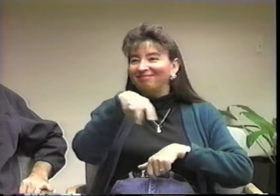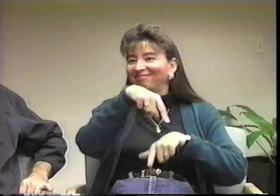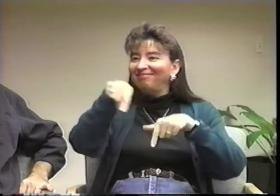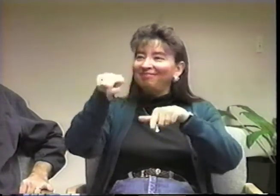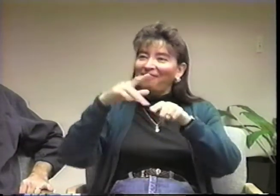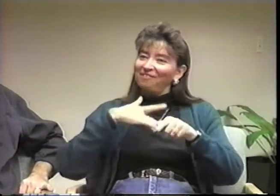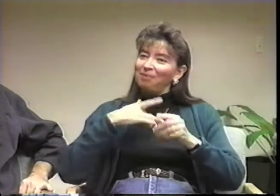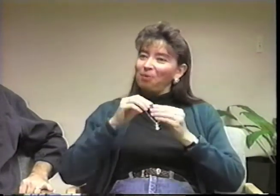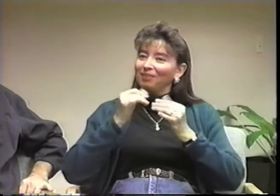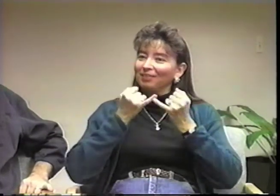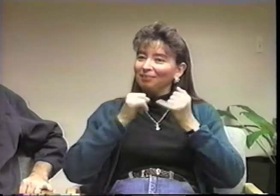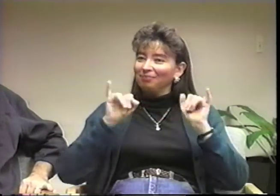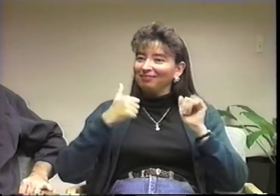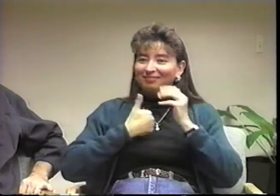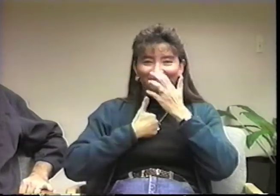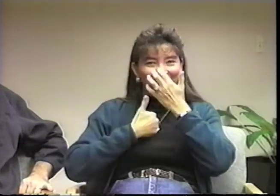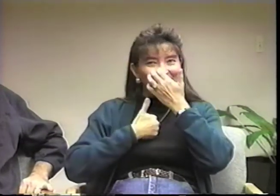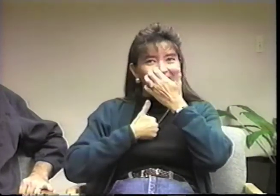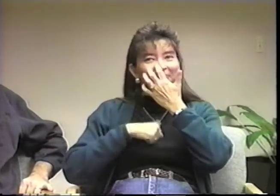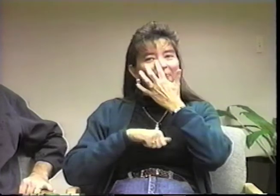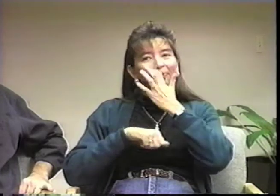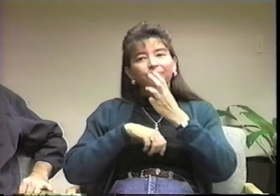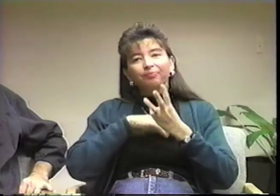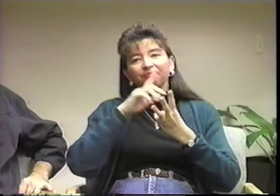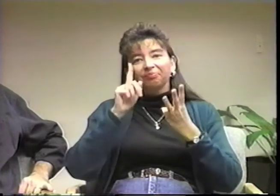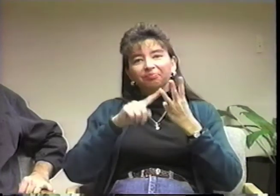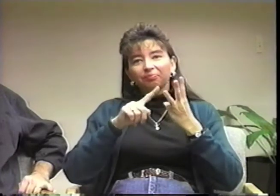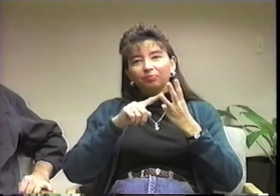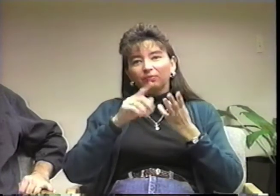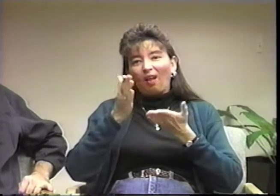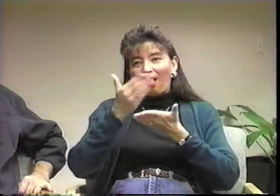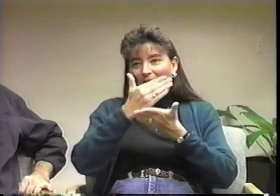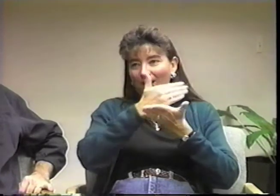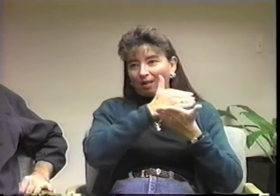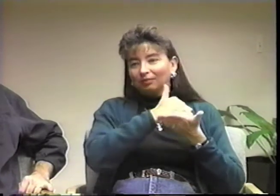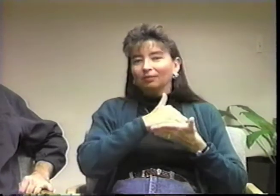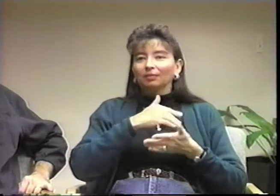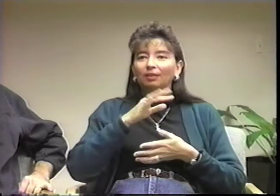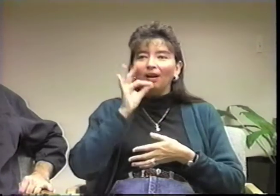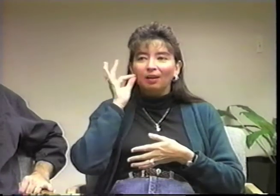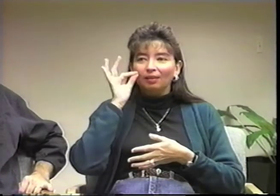it allows me to be able to go biking and still feel independent.